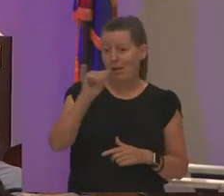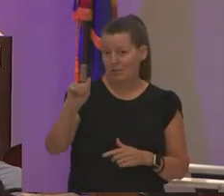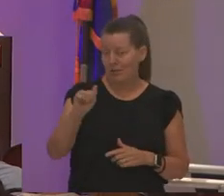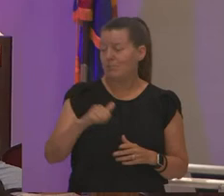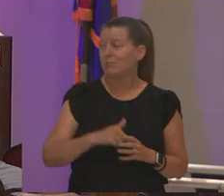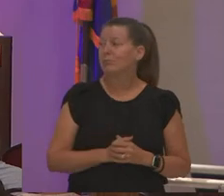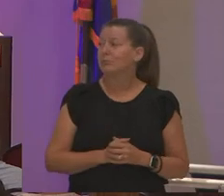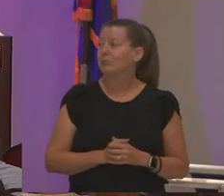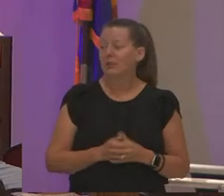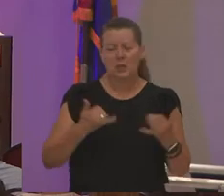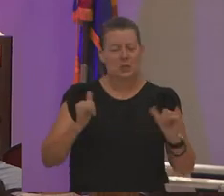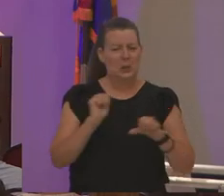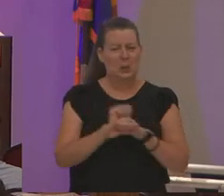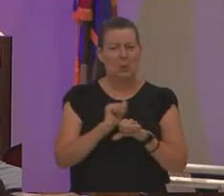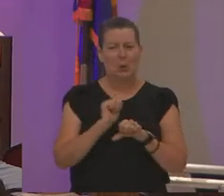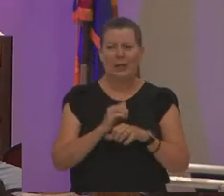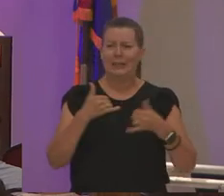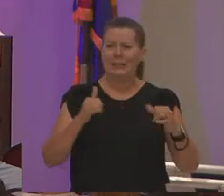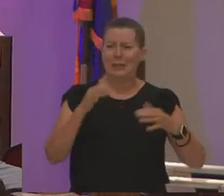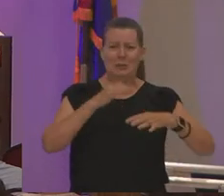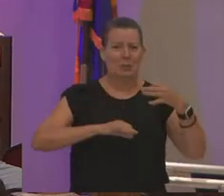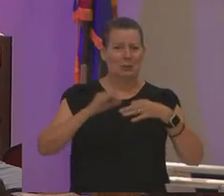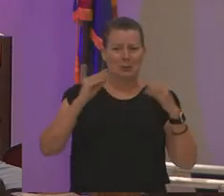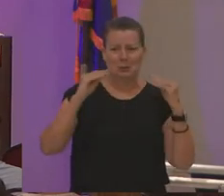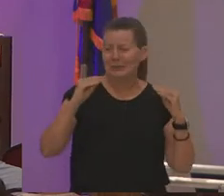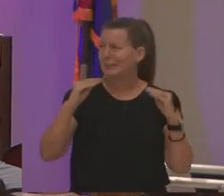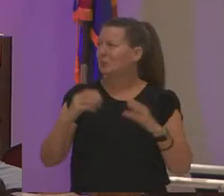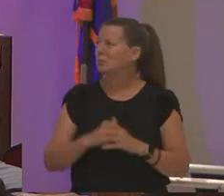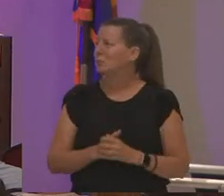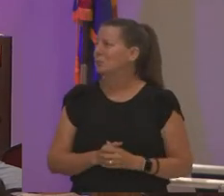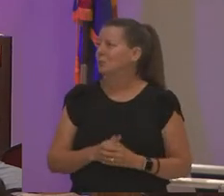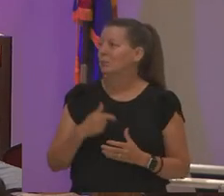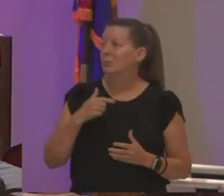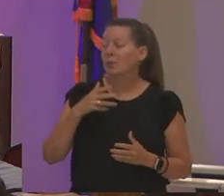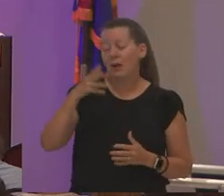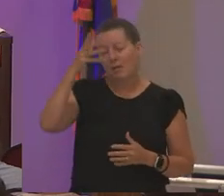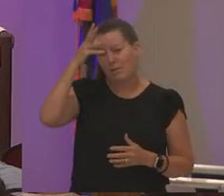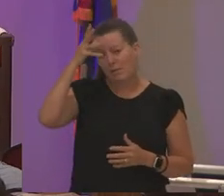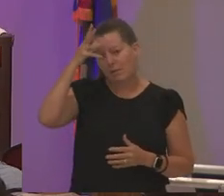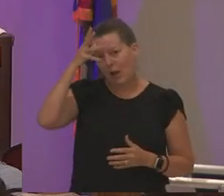so she's still working still substituting you know and so i lost my father at one when i was one year